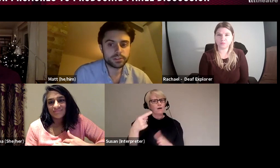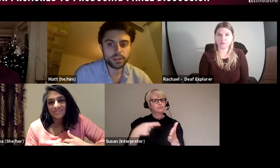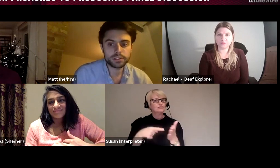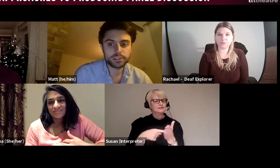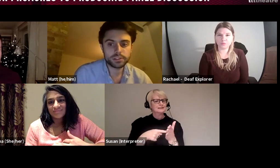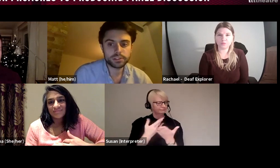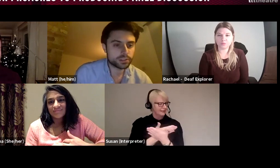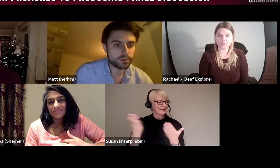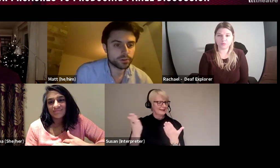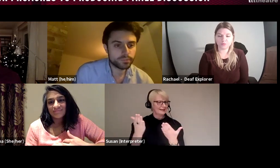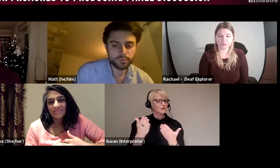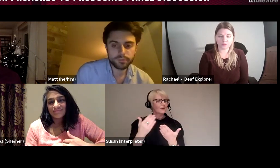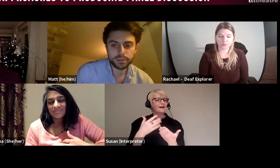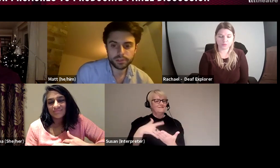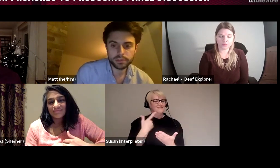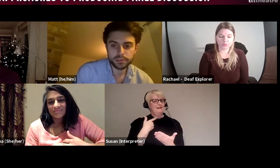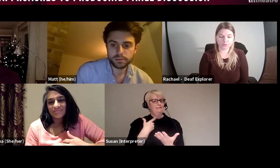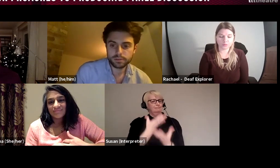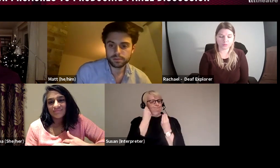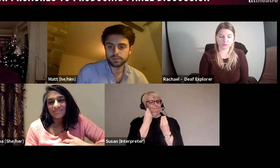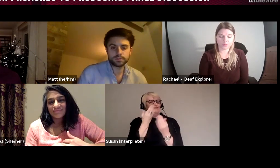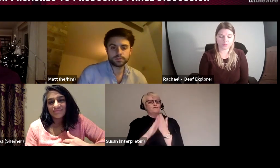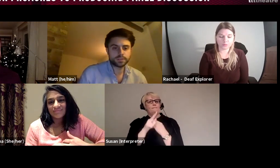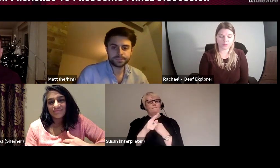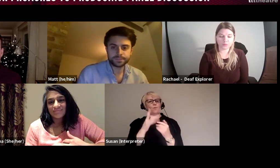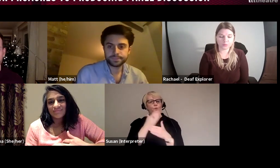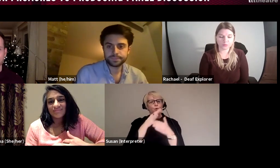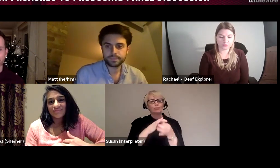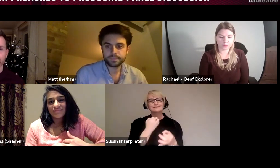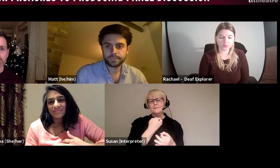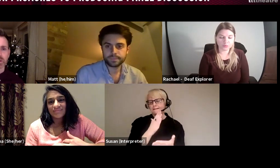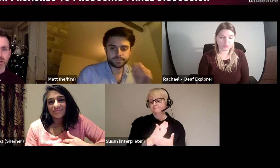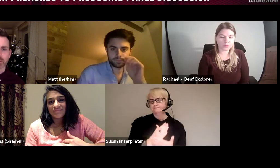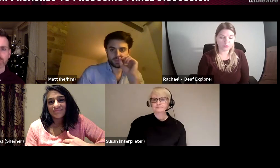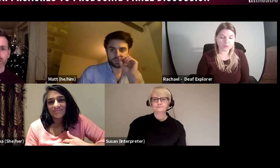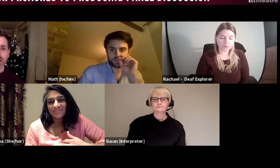are the big things I took from those 2 shows. ALEX: Amazing. Thank you everyone. I have got a